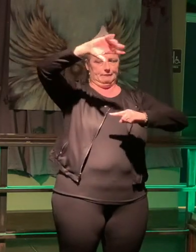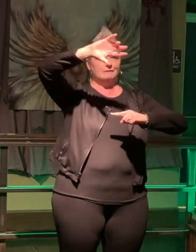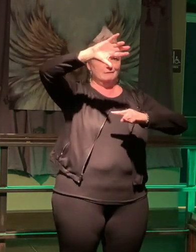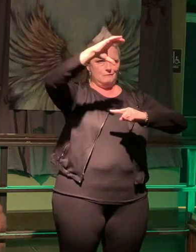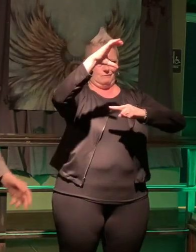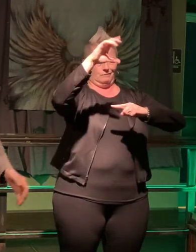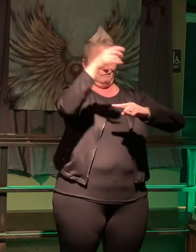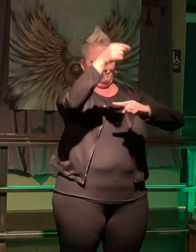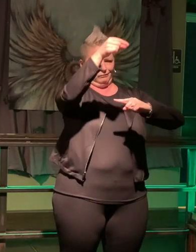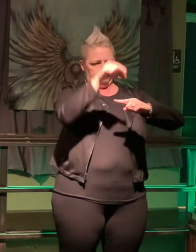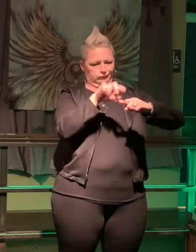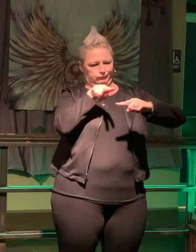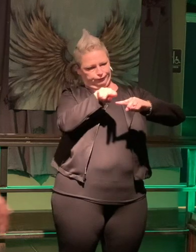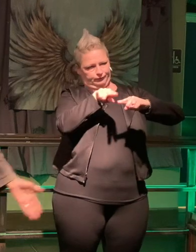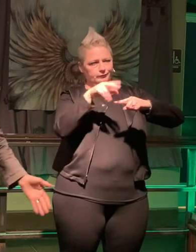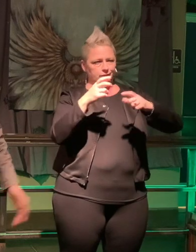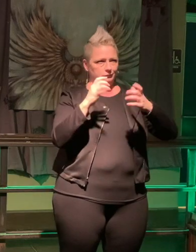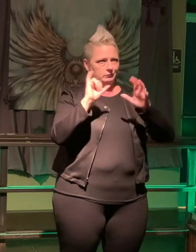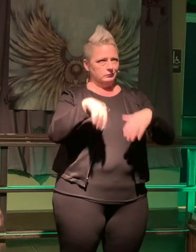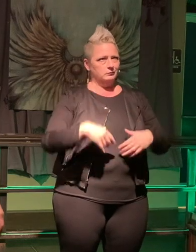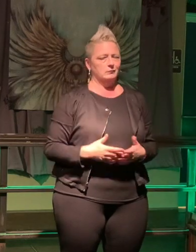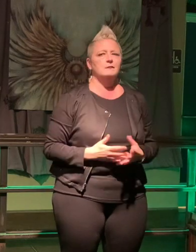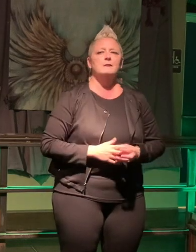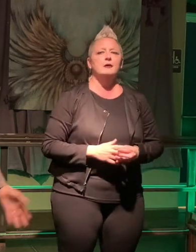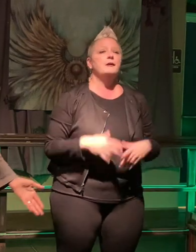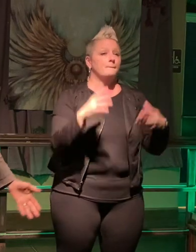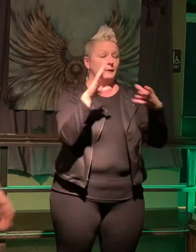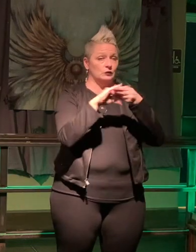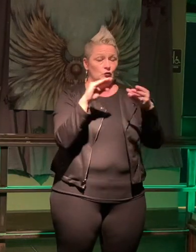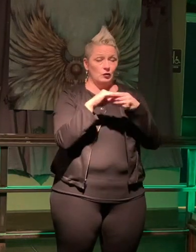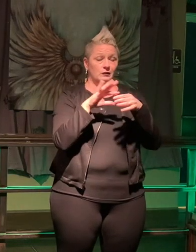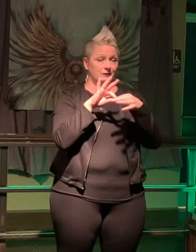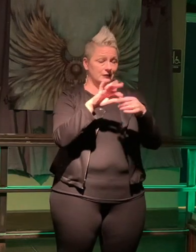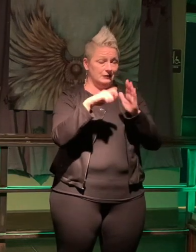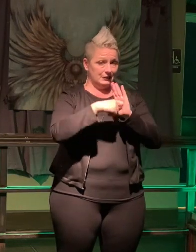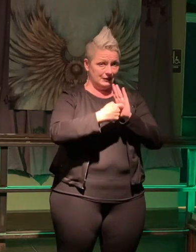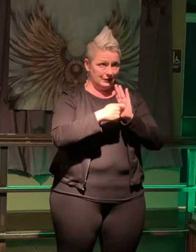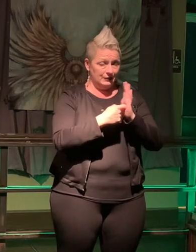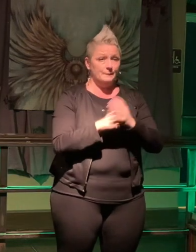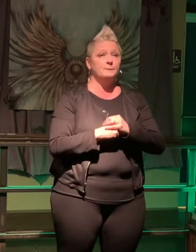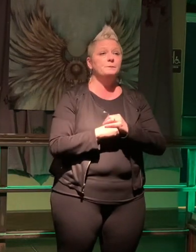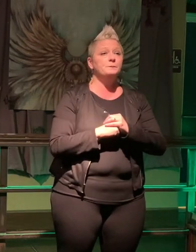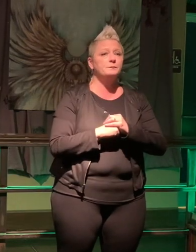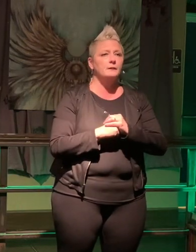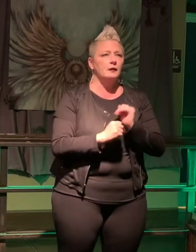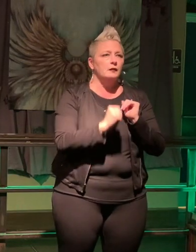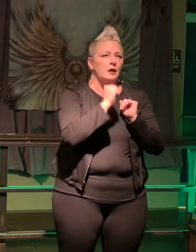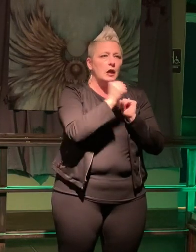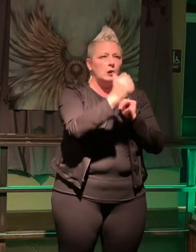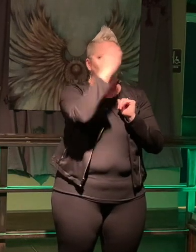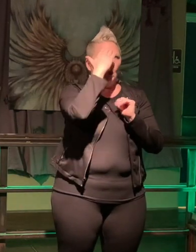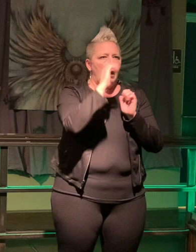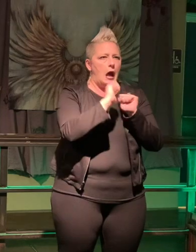piece anyway, so here's my key story: and uh "the unknown" is how am I going to get home? So I went to